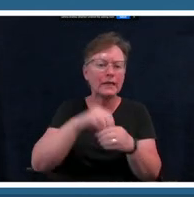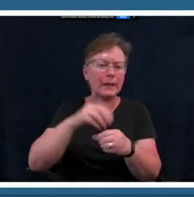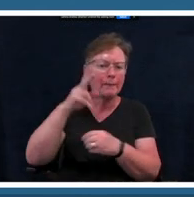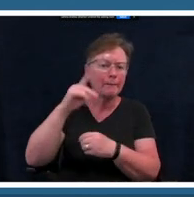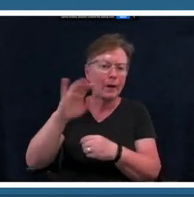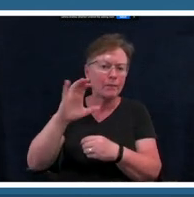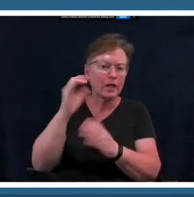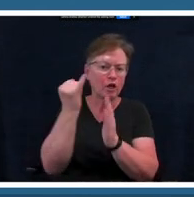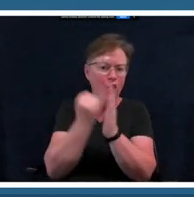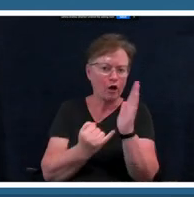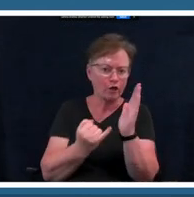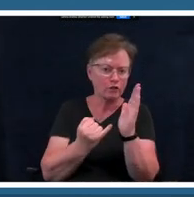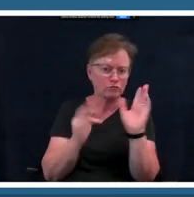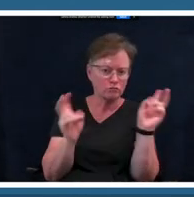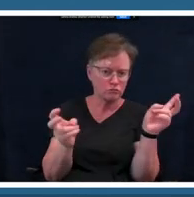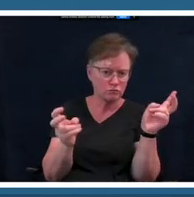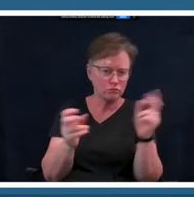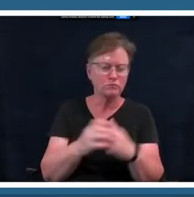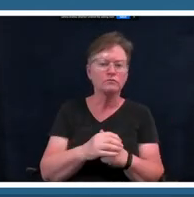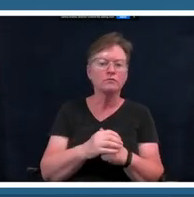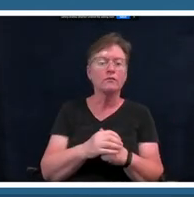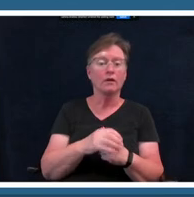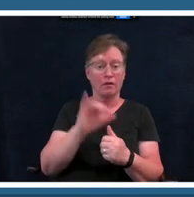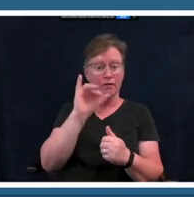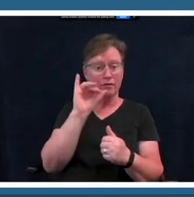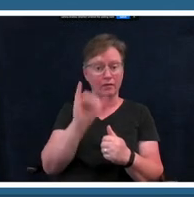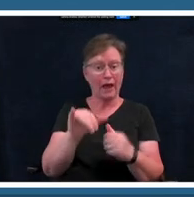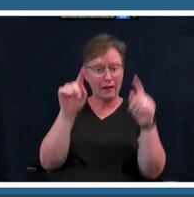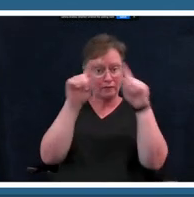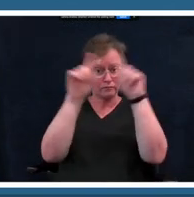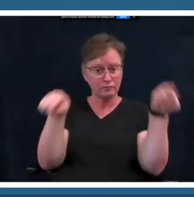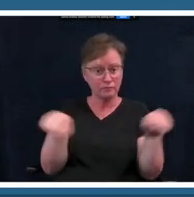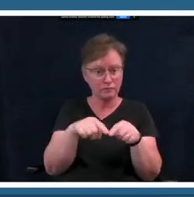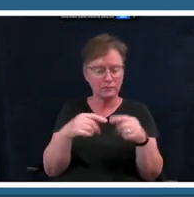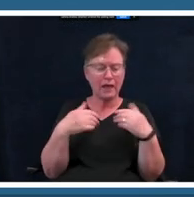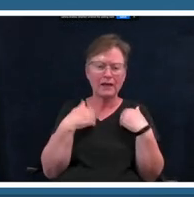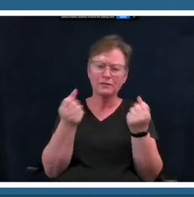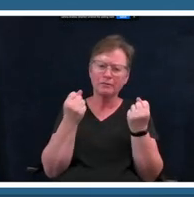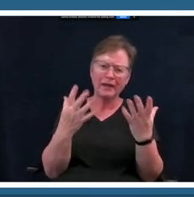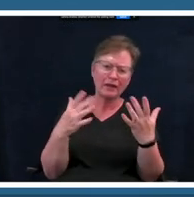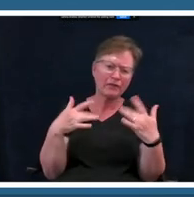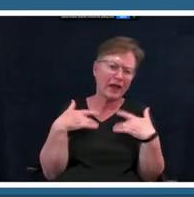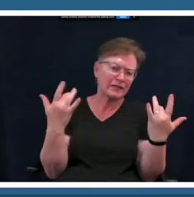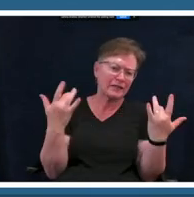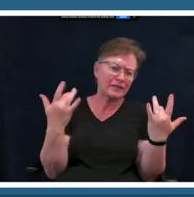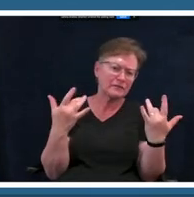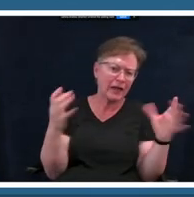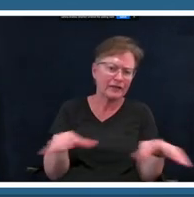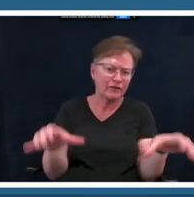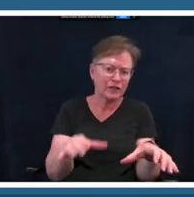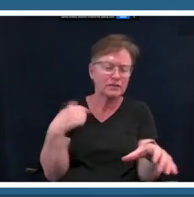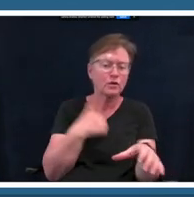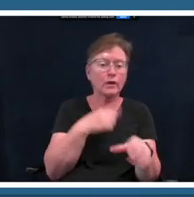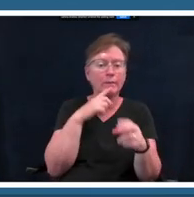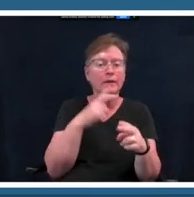has um a lot of the activities that we mentioned earlier today um it is